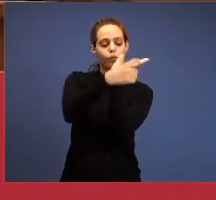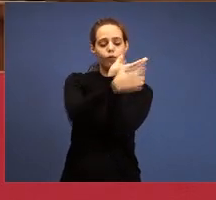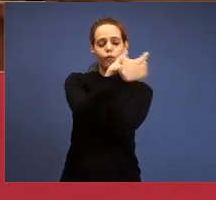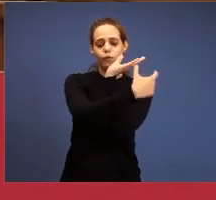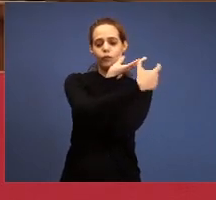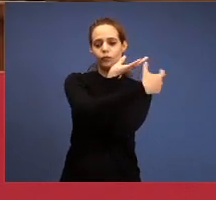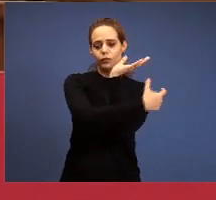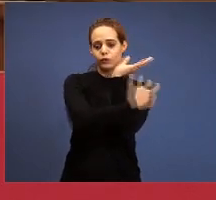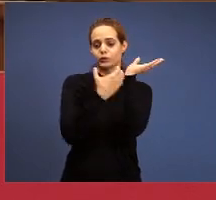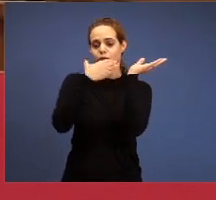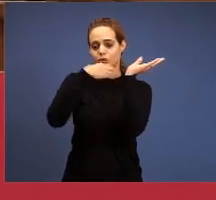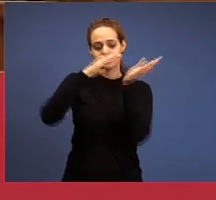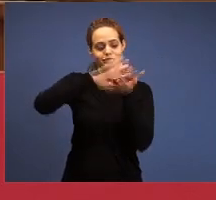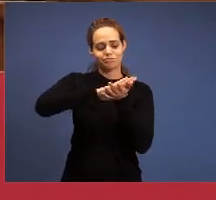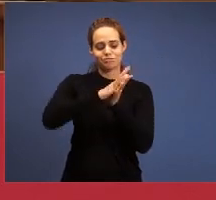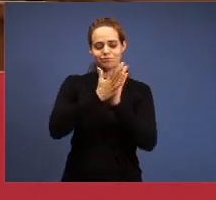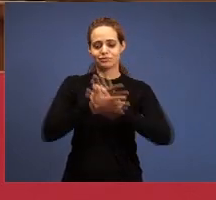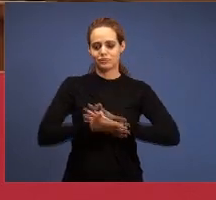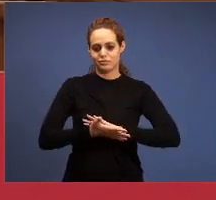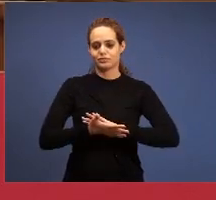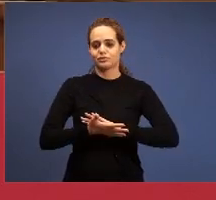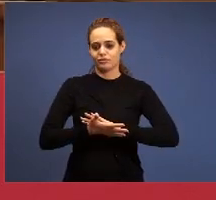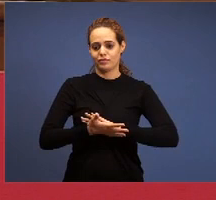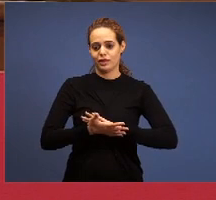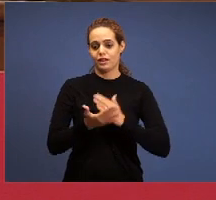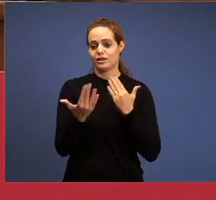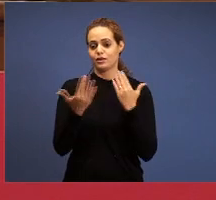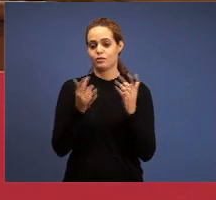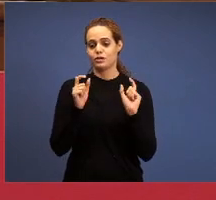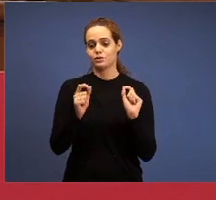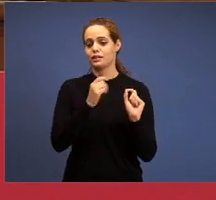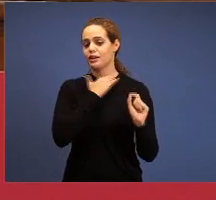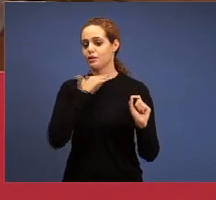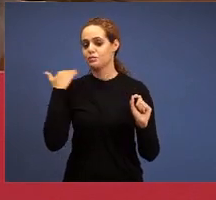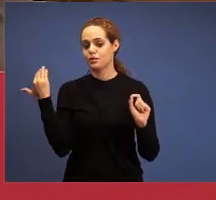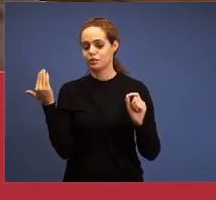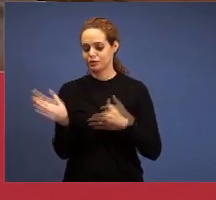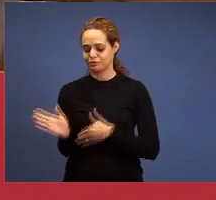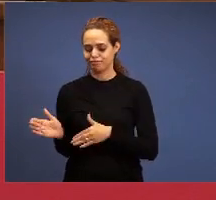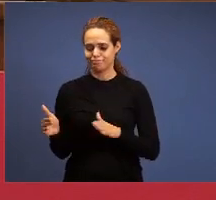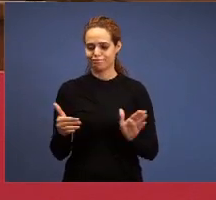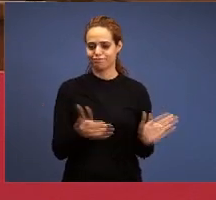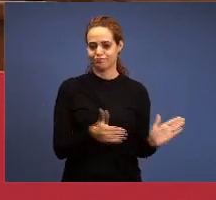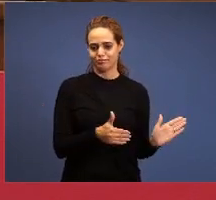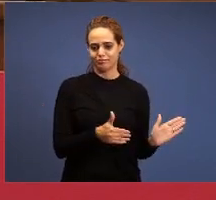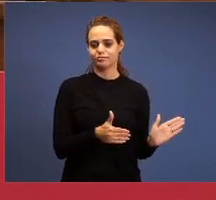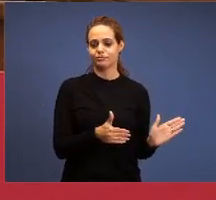start to see the degradation, from now on, after the death of the church by the doctrine, so